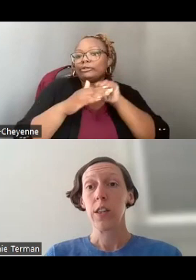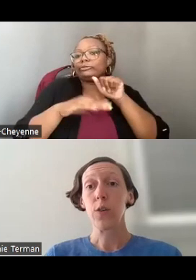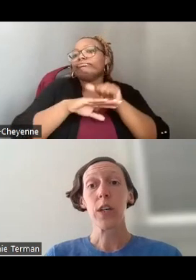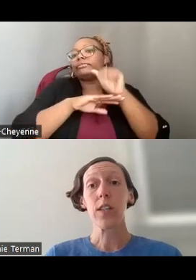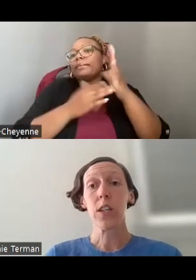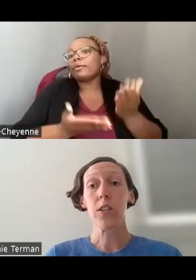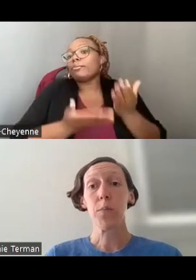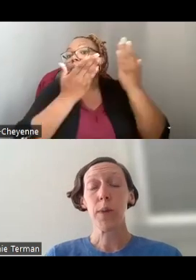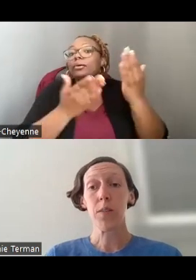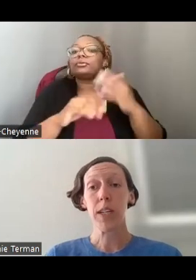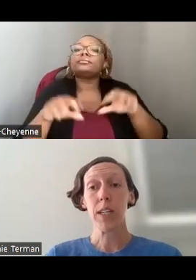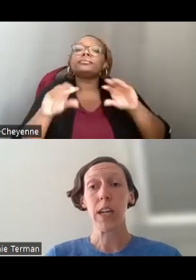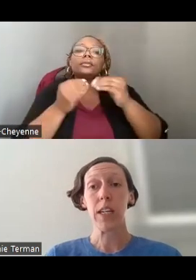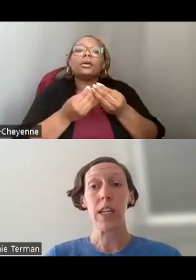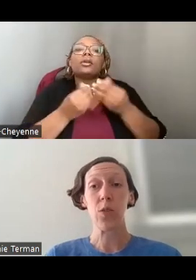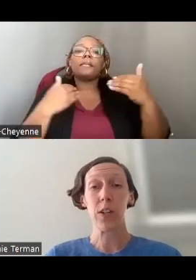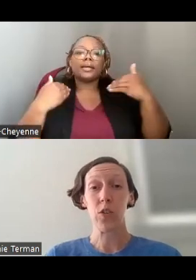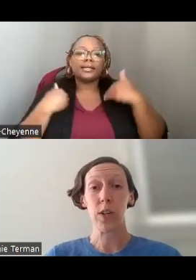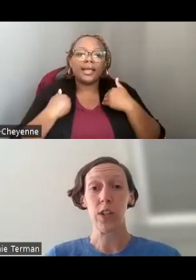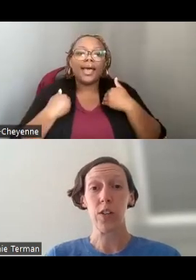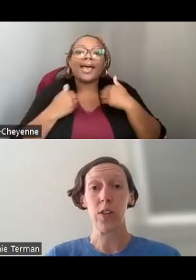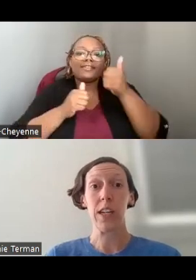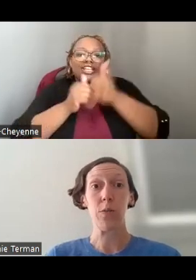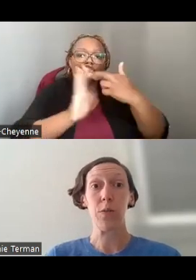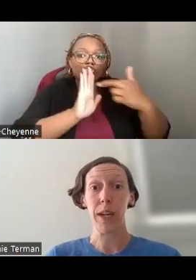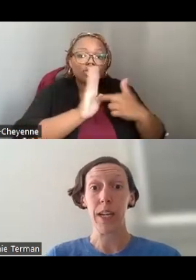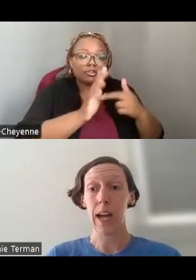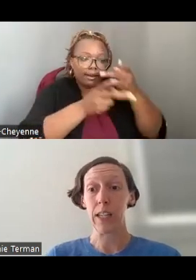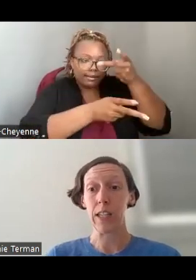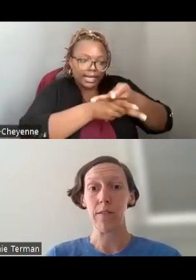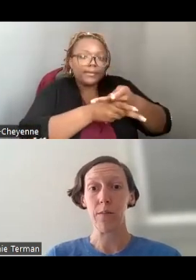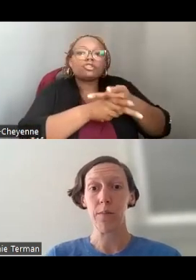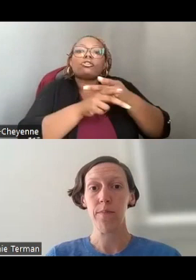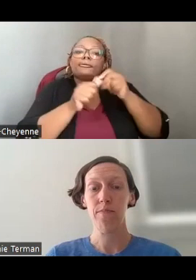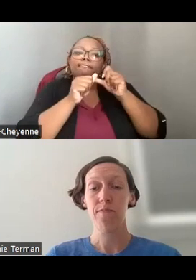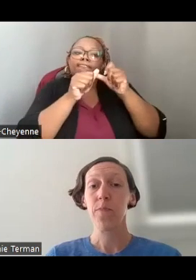THE ORGANIZATION MUST MAINTAIN EACH REGISTRATION SO THAT IT REMAINS ACTIVE.